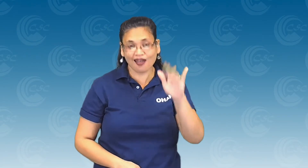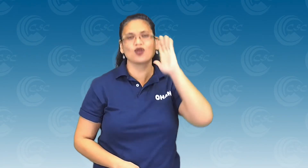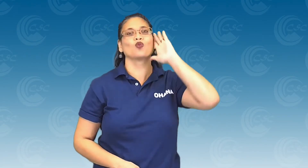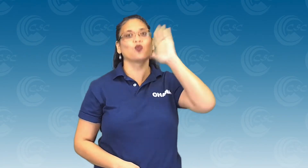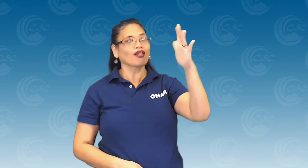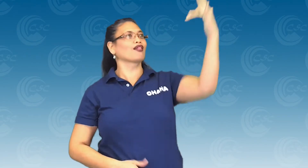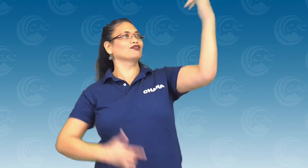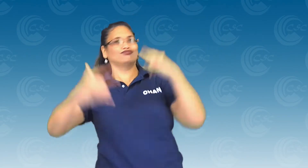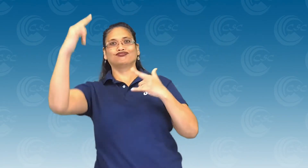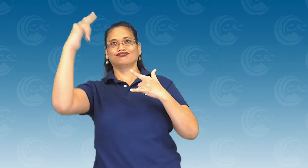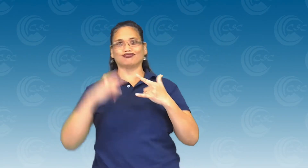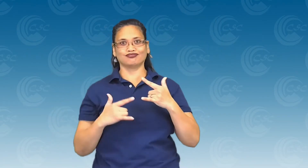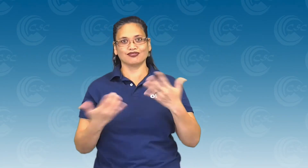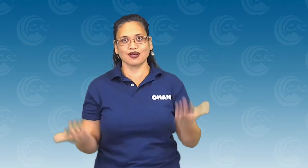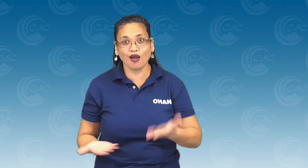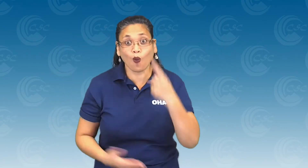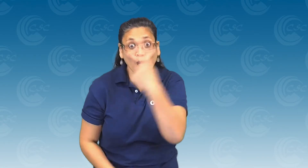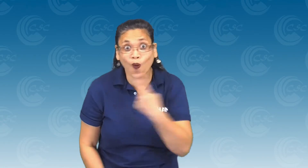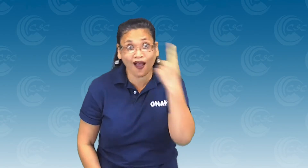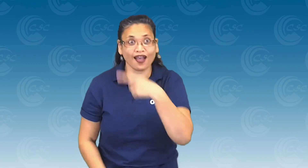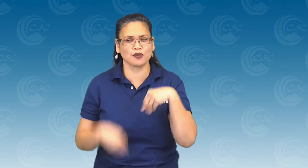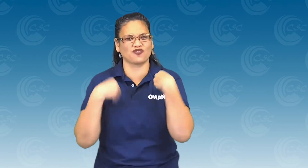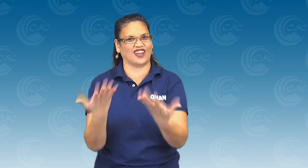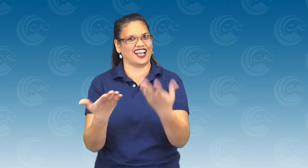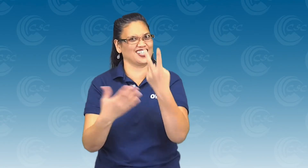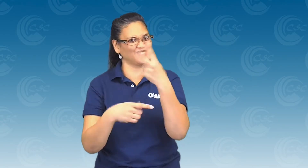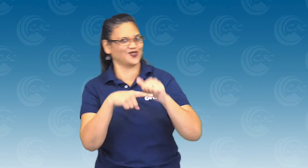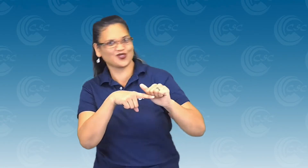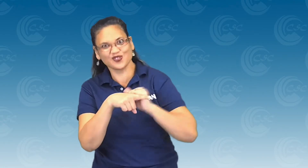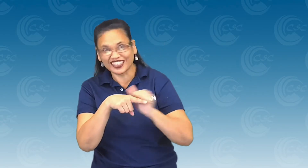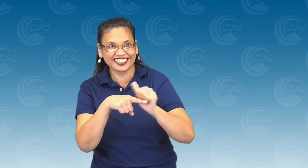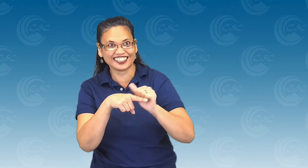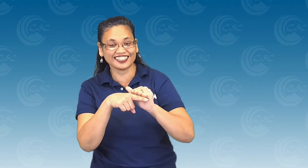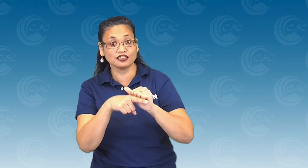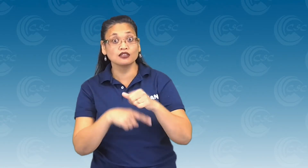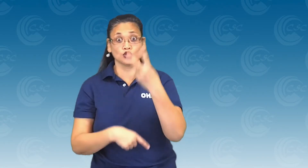The group named SKY-HI will fly in to Hawaii to provide two training sessions.